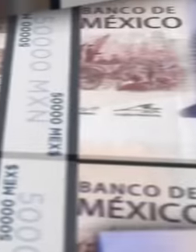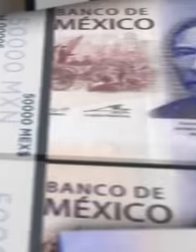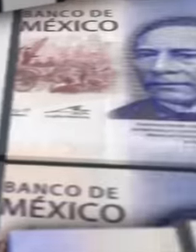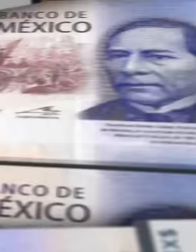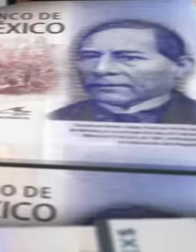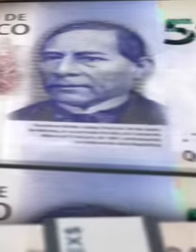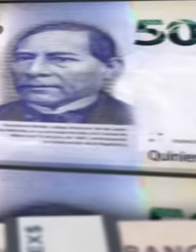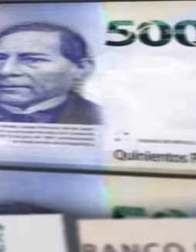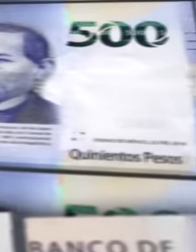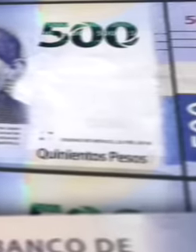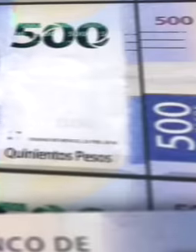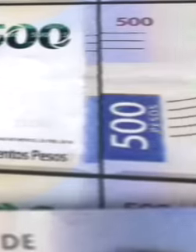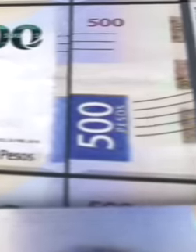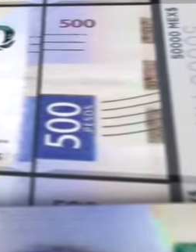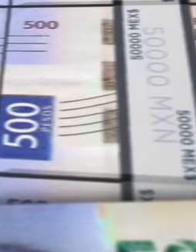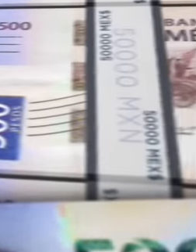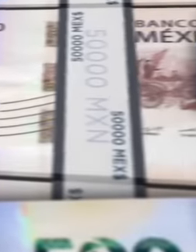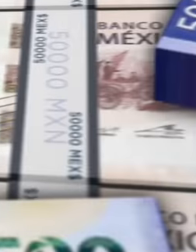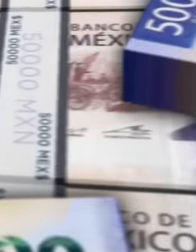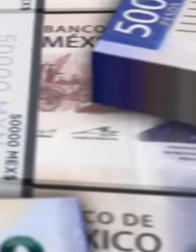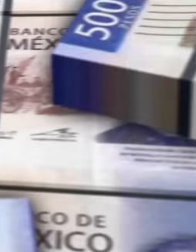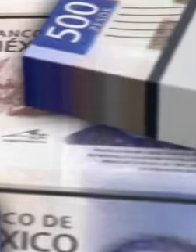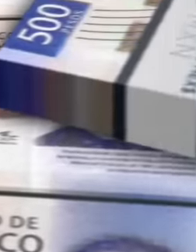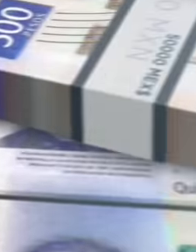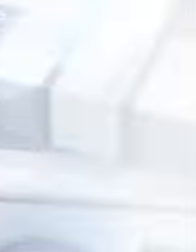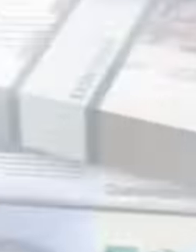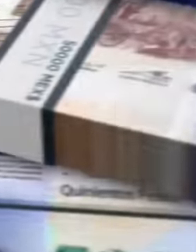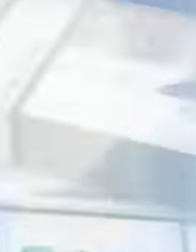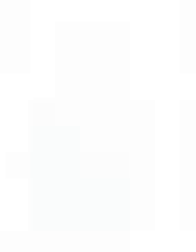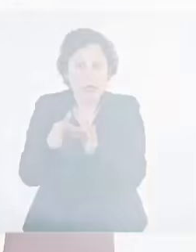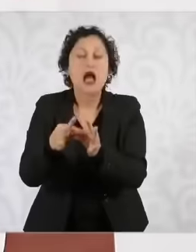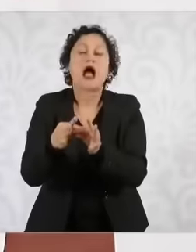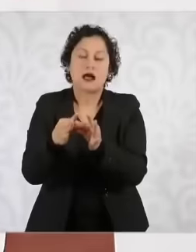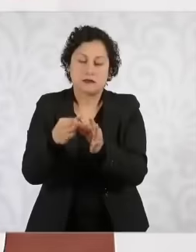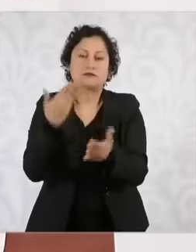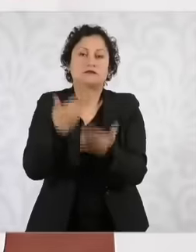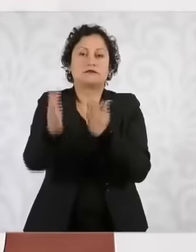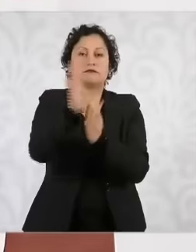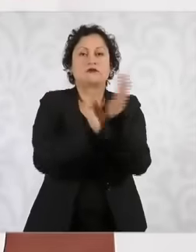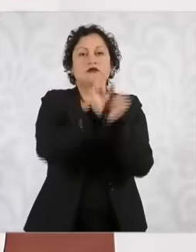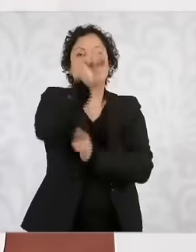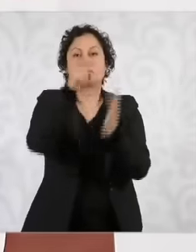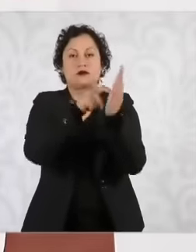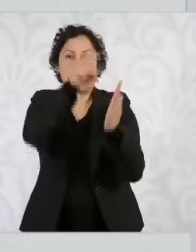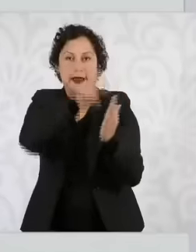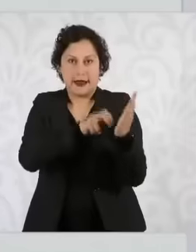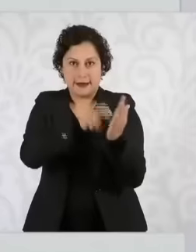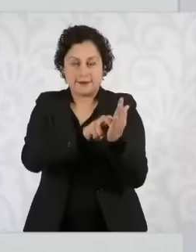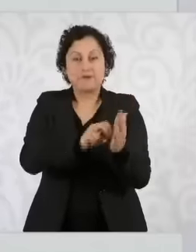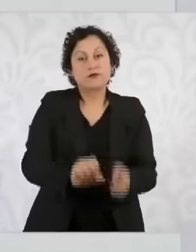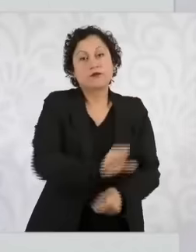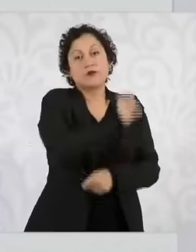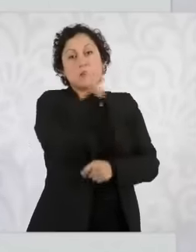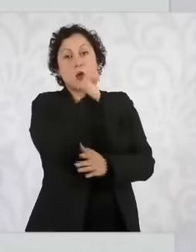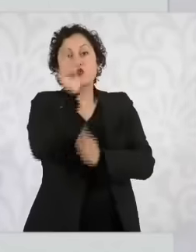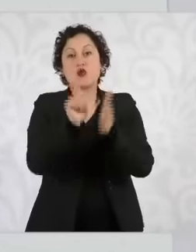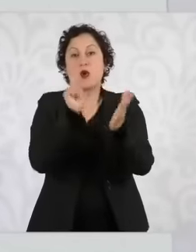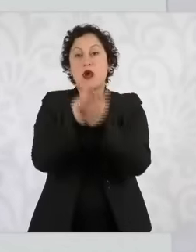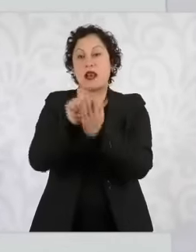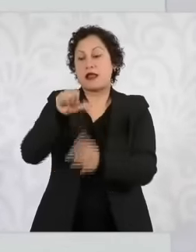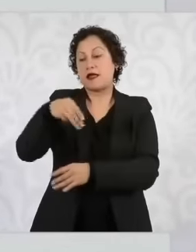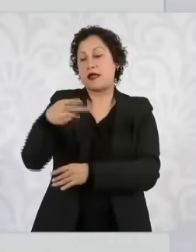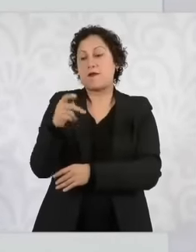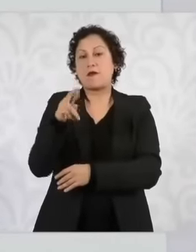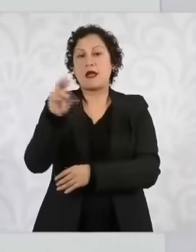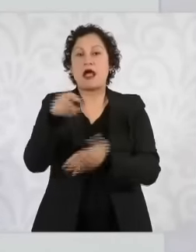more salary increases today at the press conference, President Claudia Sham sent a